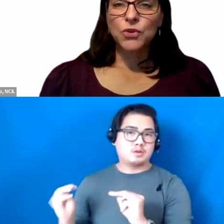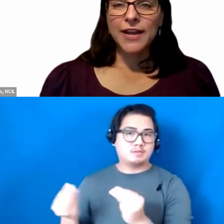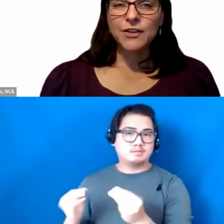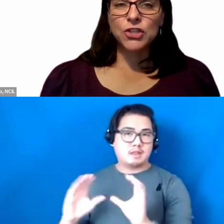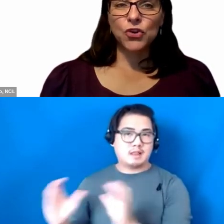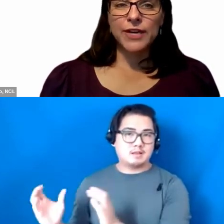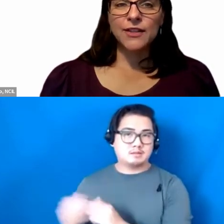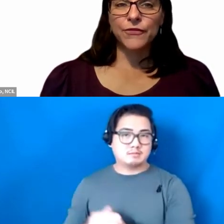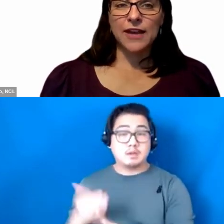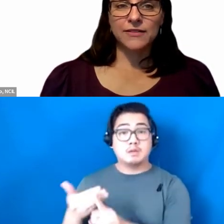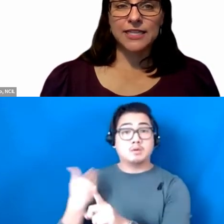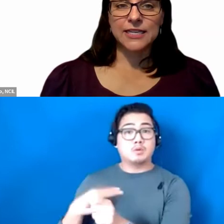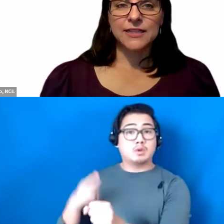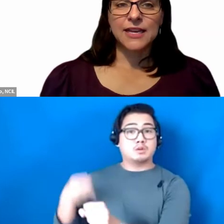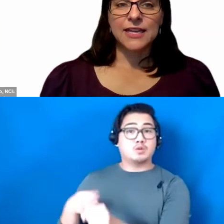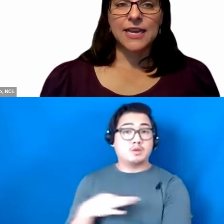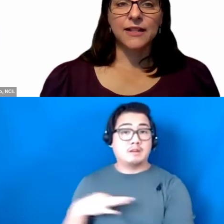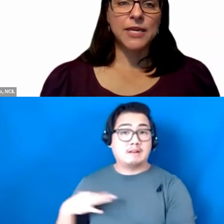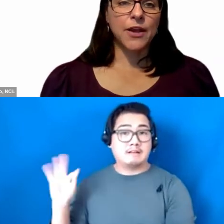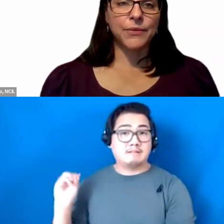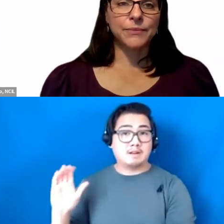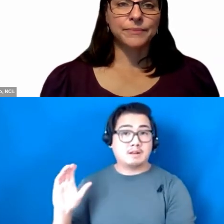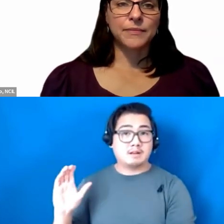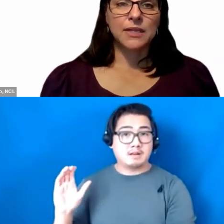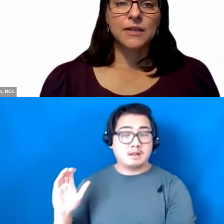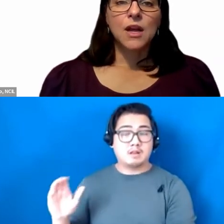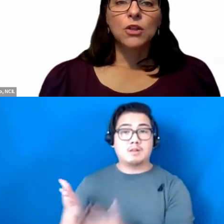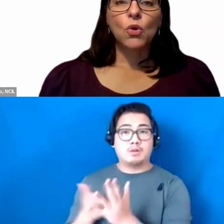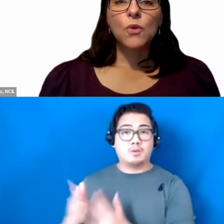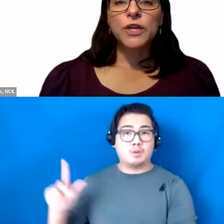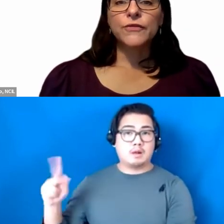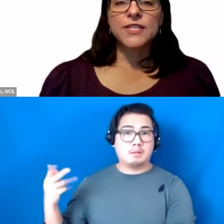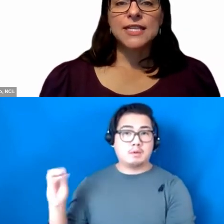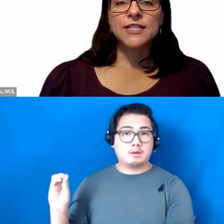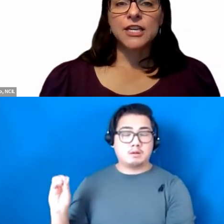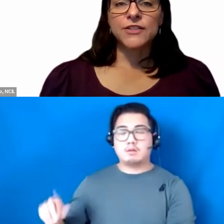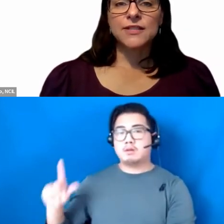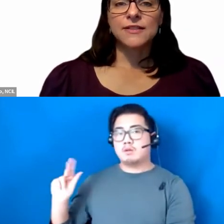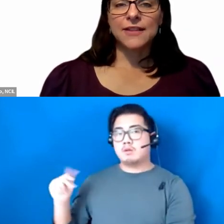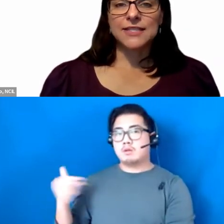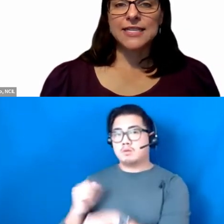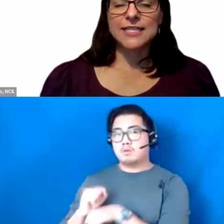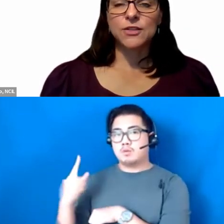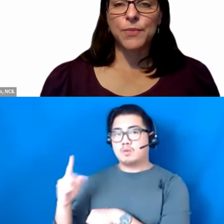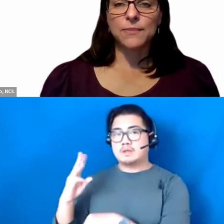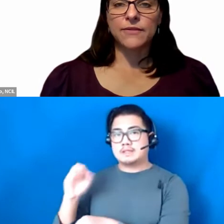Prior to joining the faculty at LPO, Laura worked for 6 years at the Tennessee Department